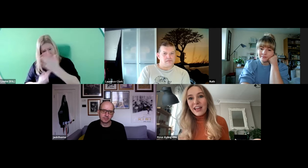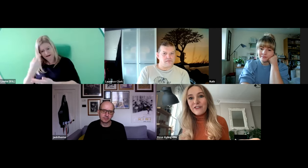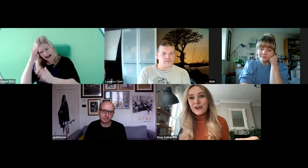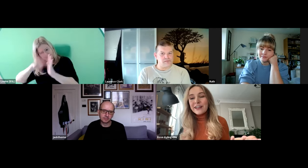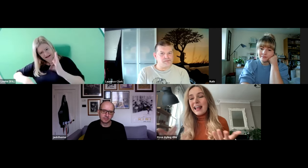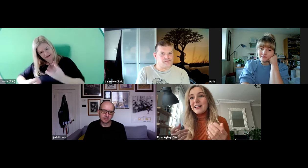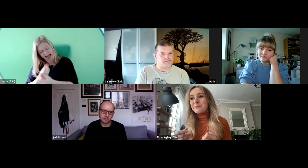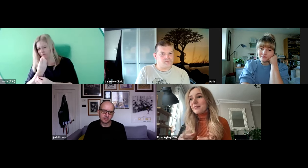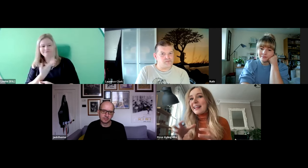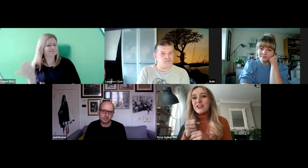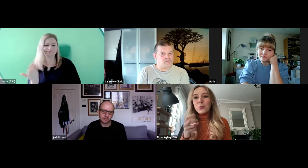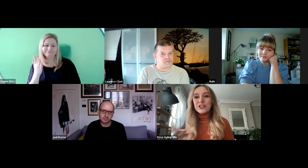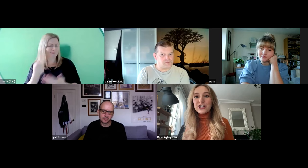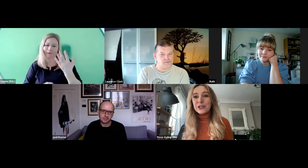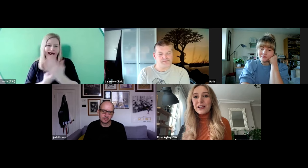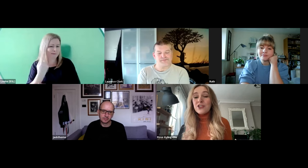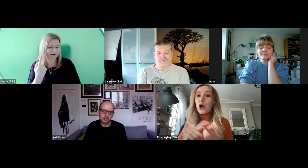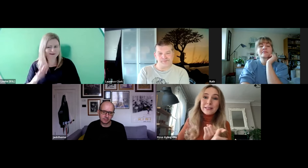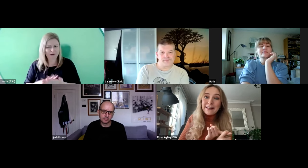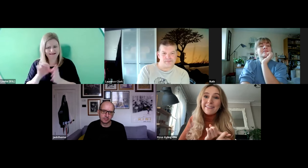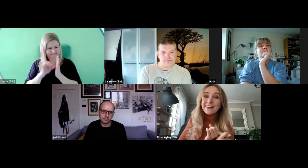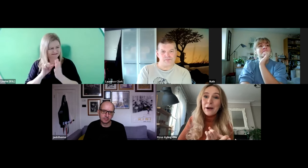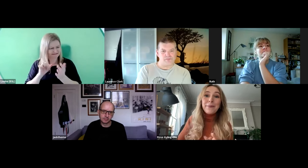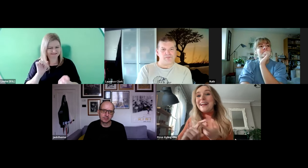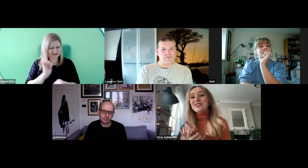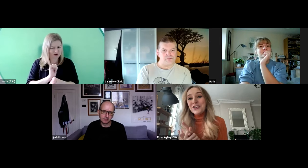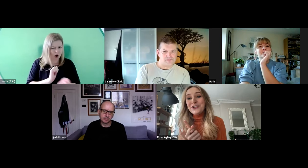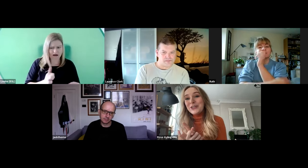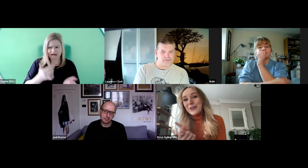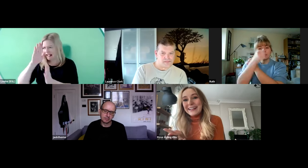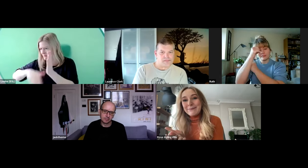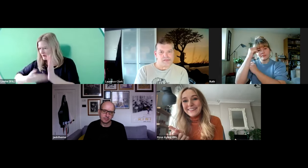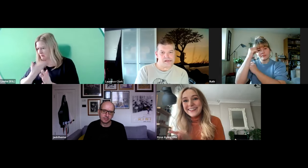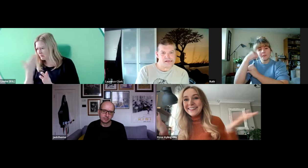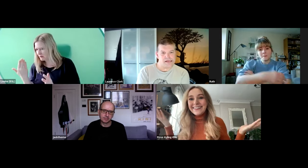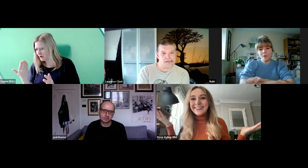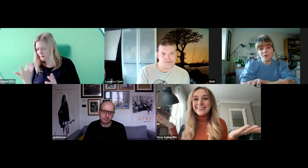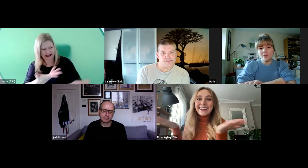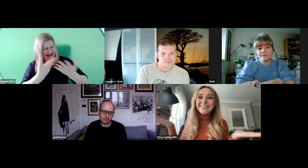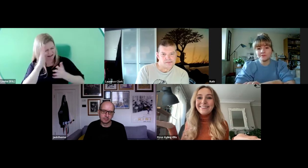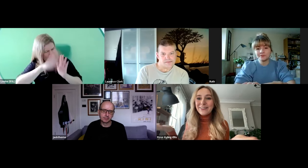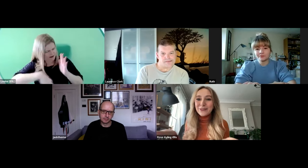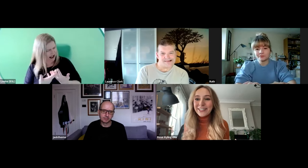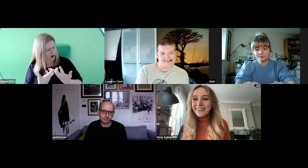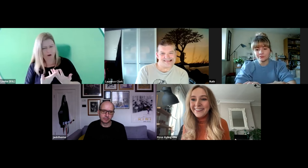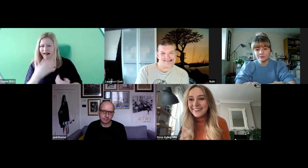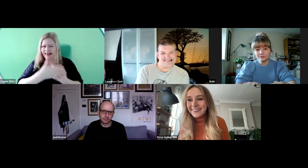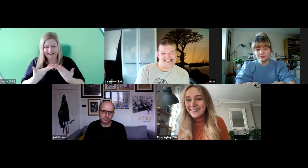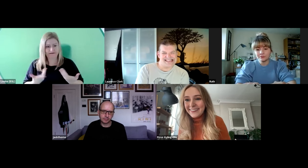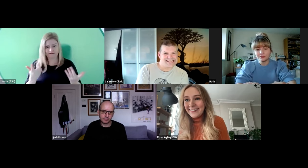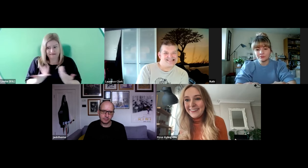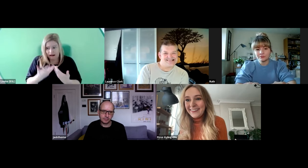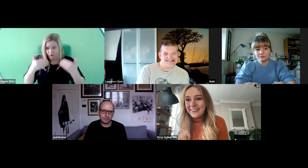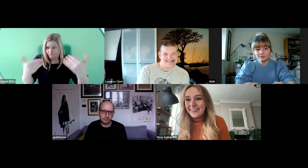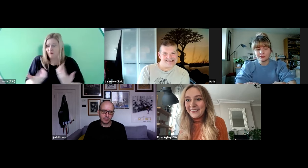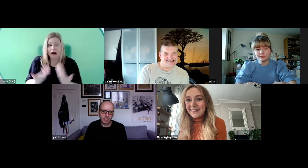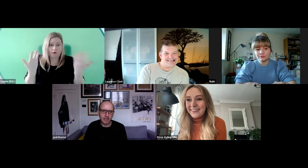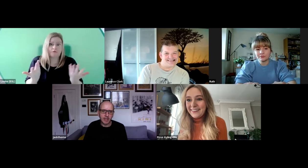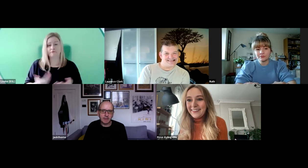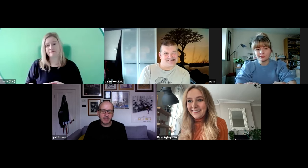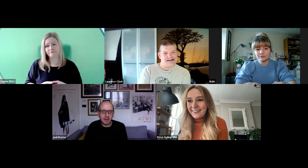Therefore it's like a Catch-22. No experience, but then we don't get experience. What do we do?